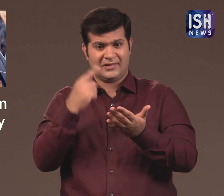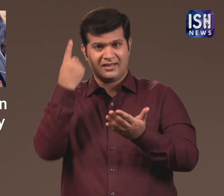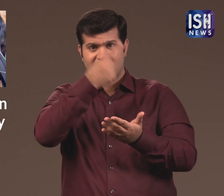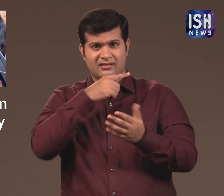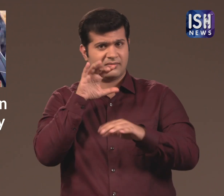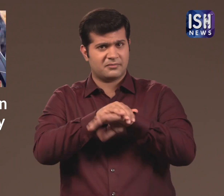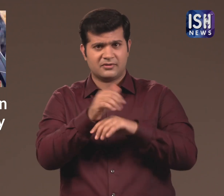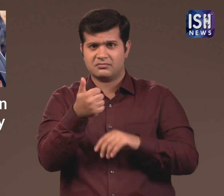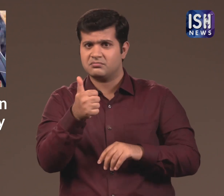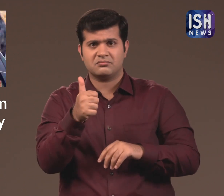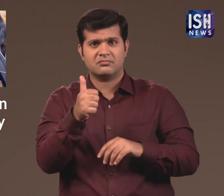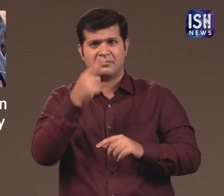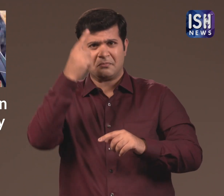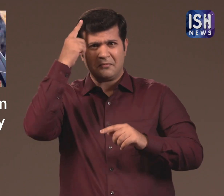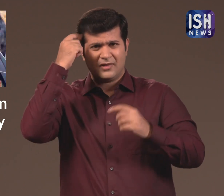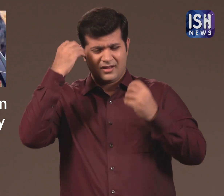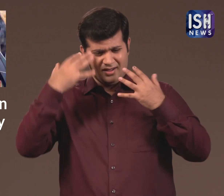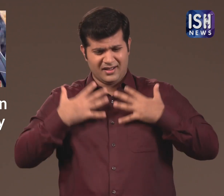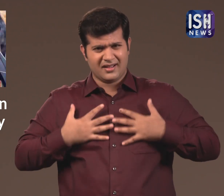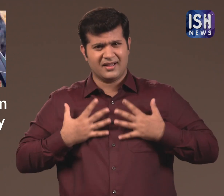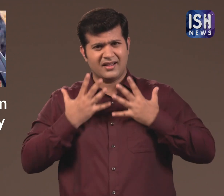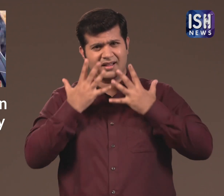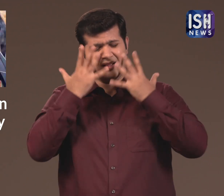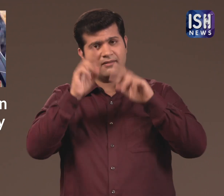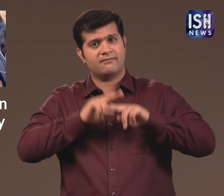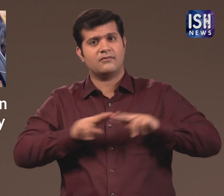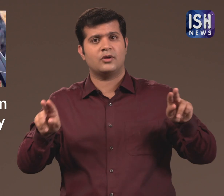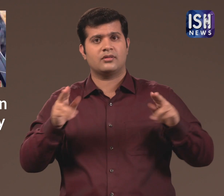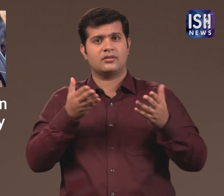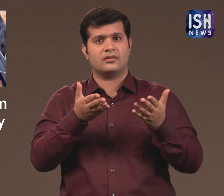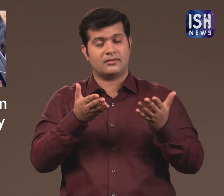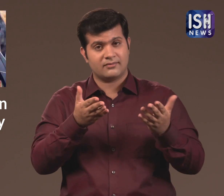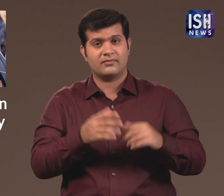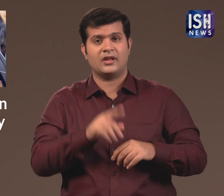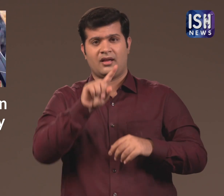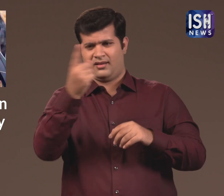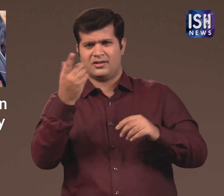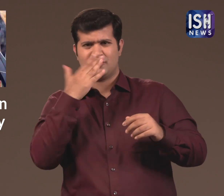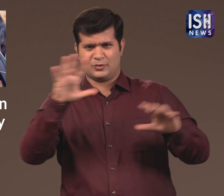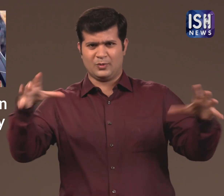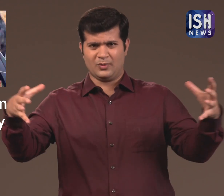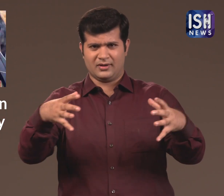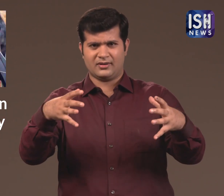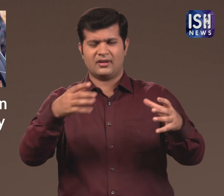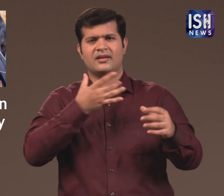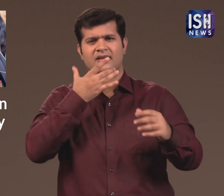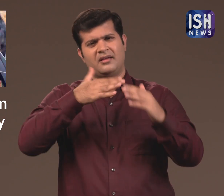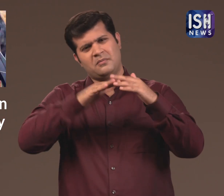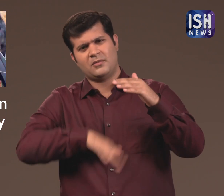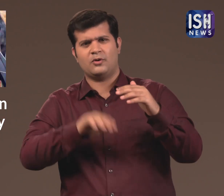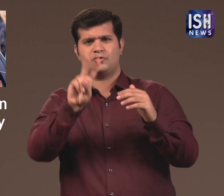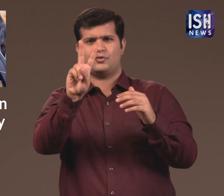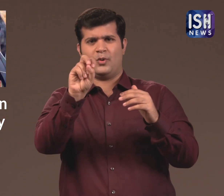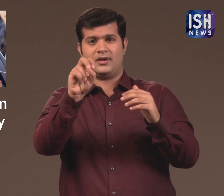The bodies could not be identified since they were completely charred. Students were below the age of 20.